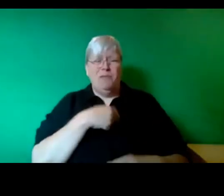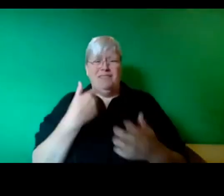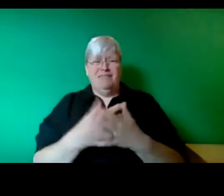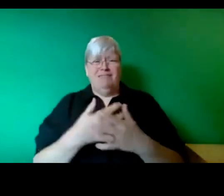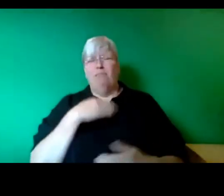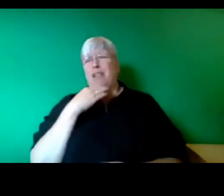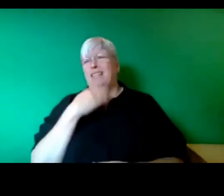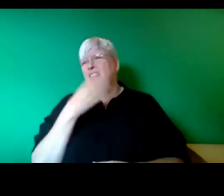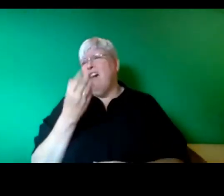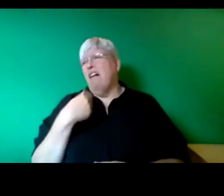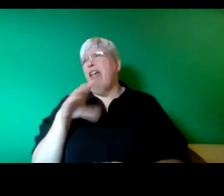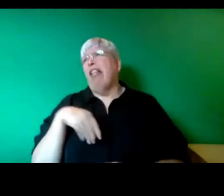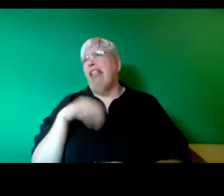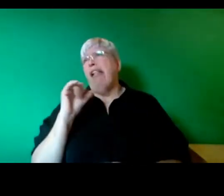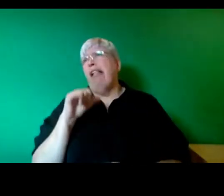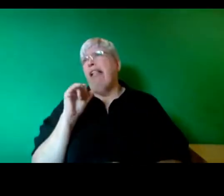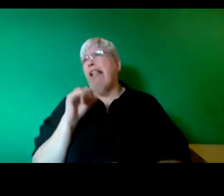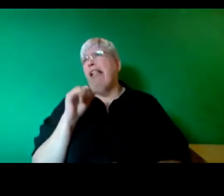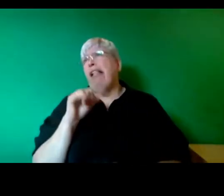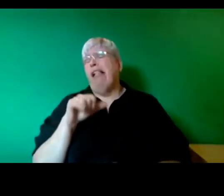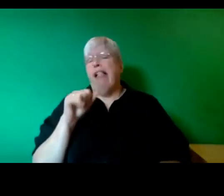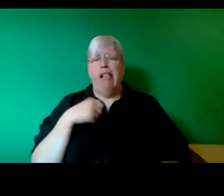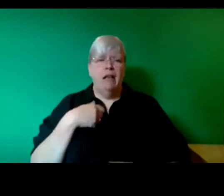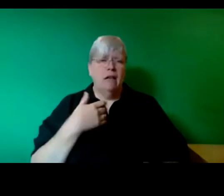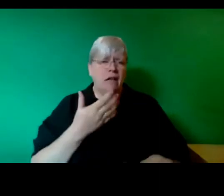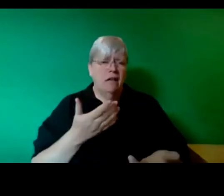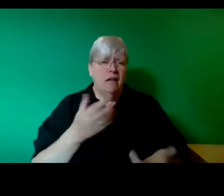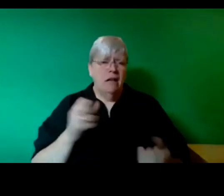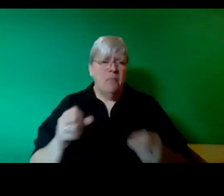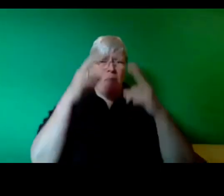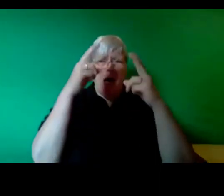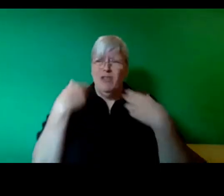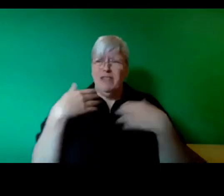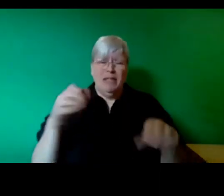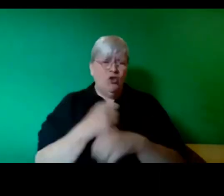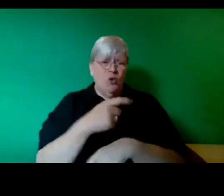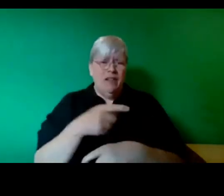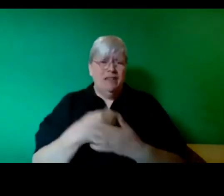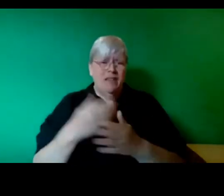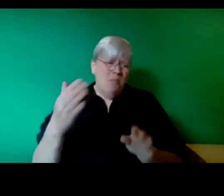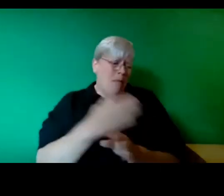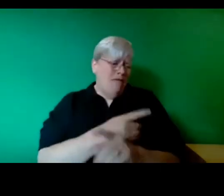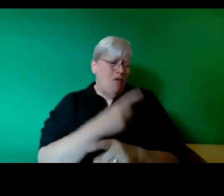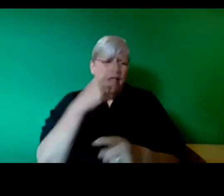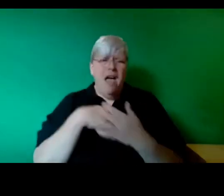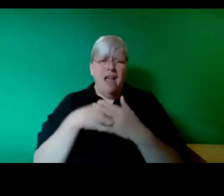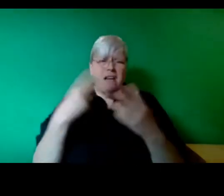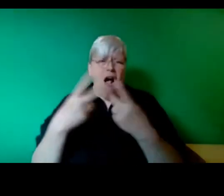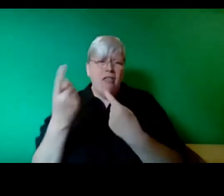Paris made commitments before that there are other commitments, the problem is and this is where